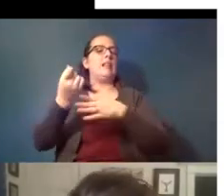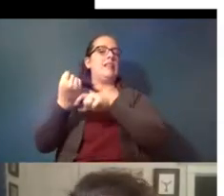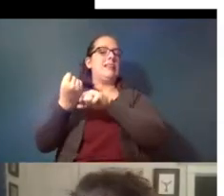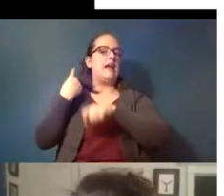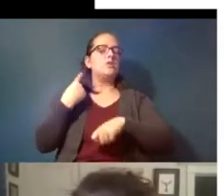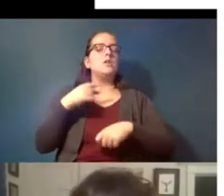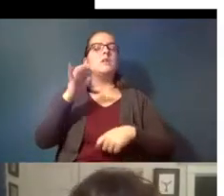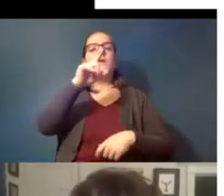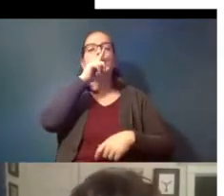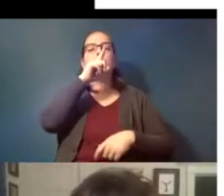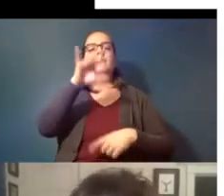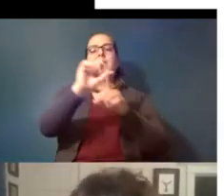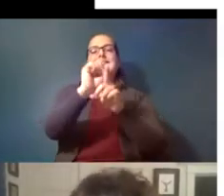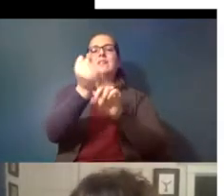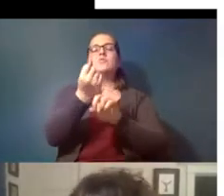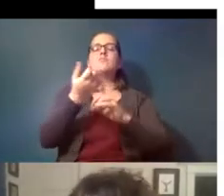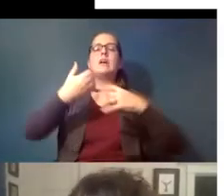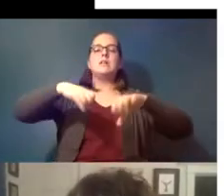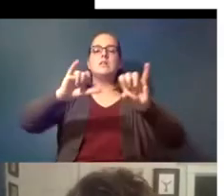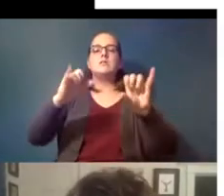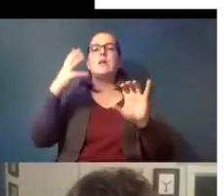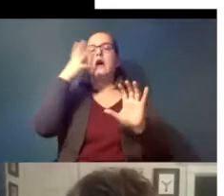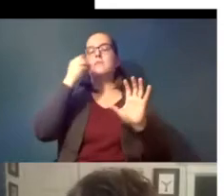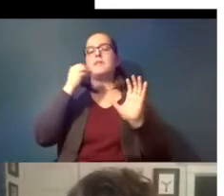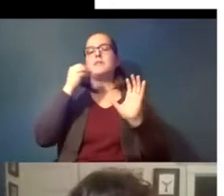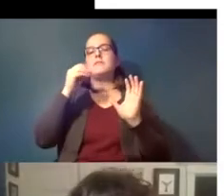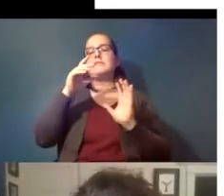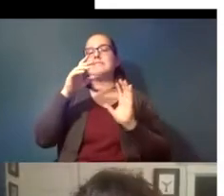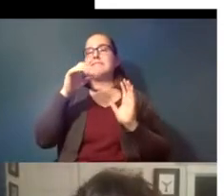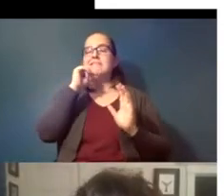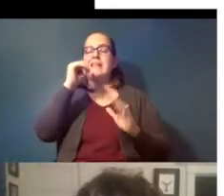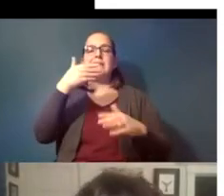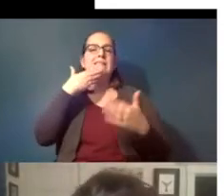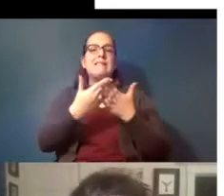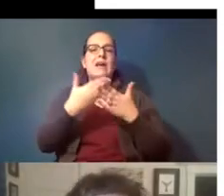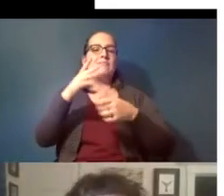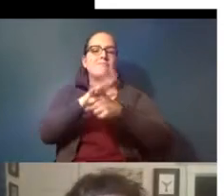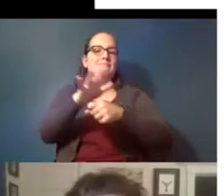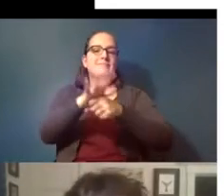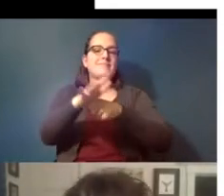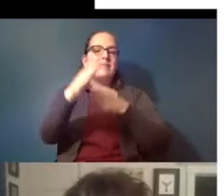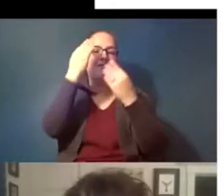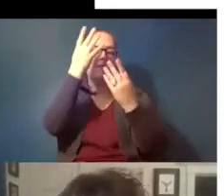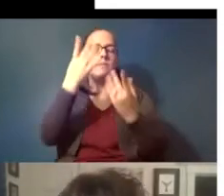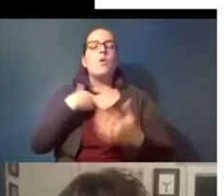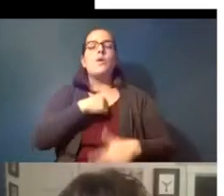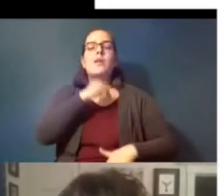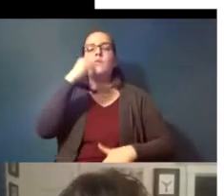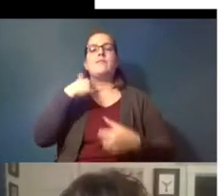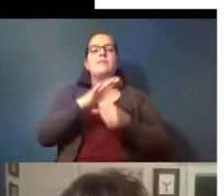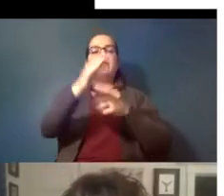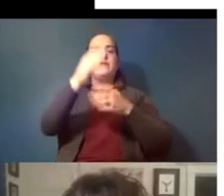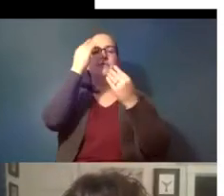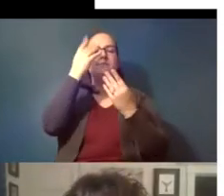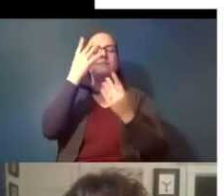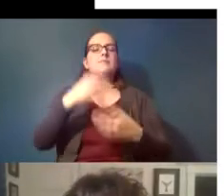the situation is still pretty data poor and that we just don't have enough information to really